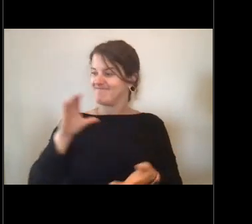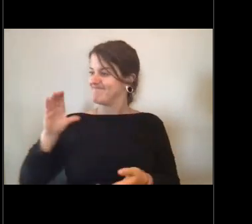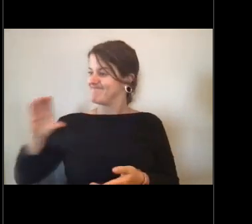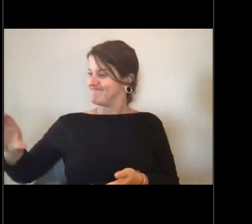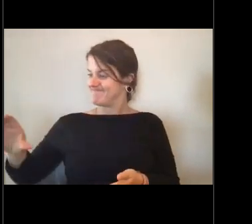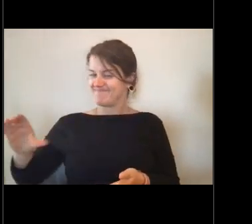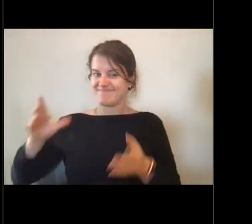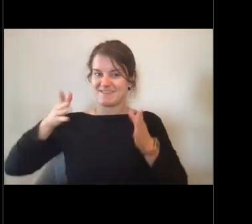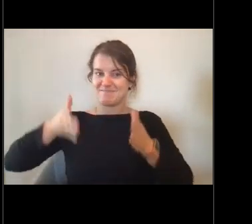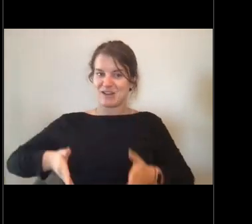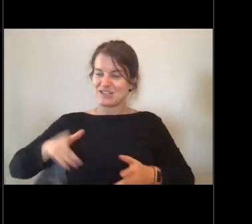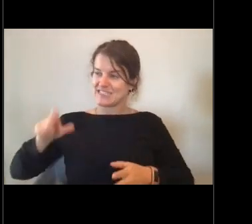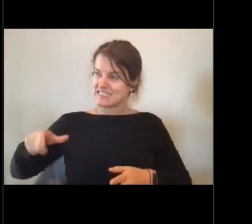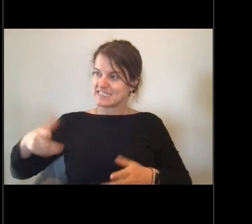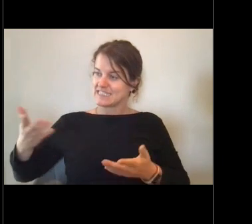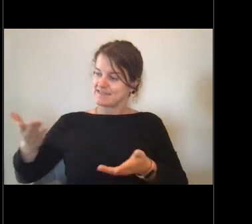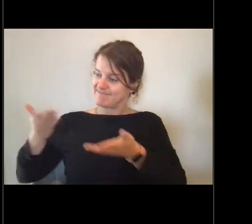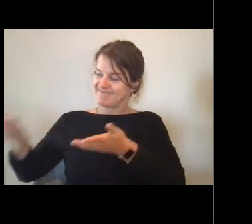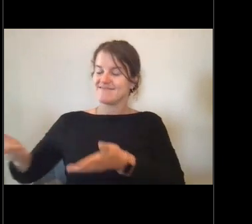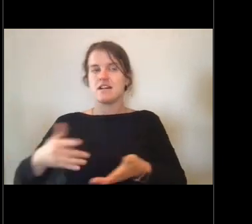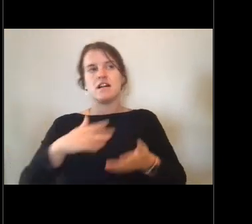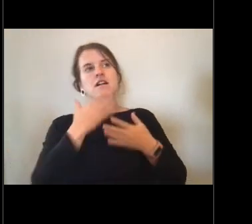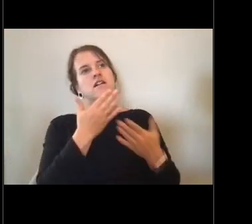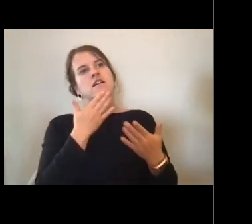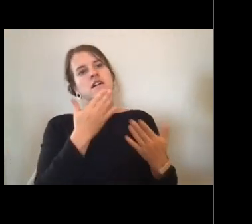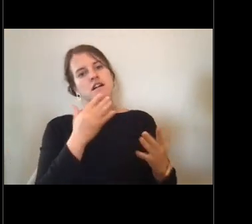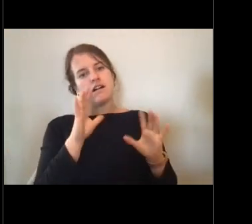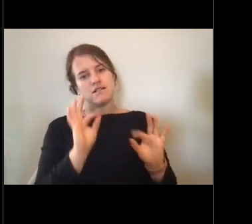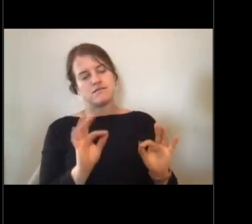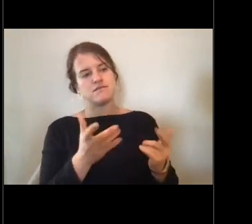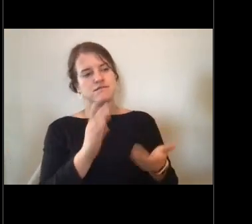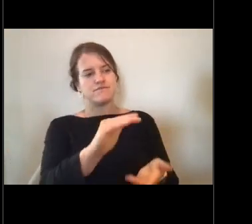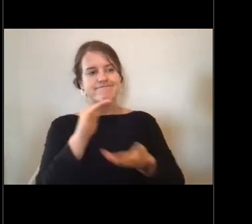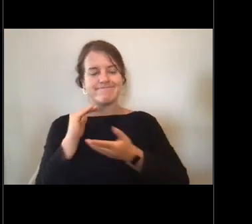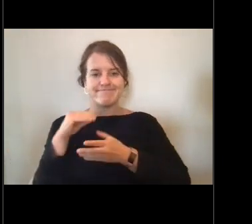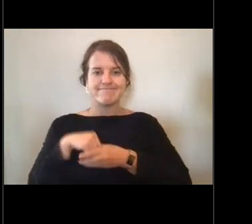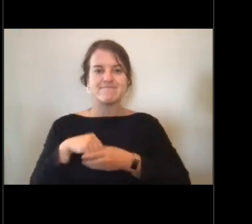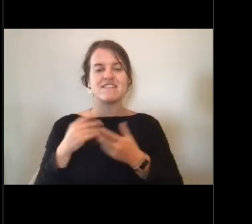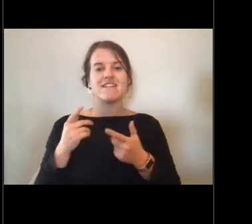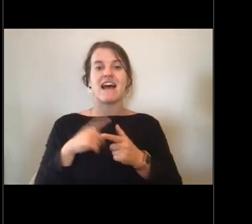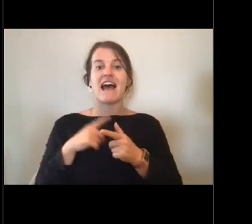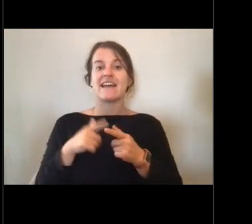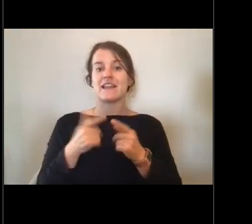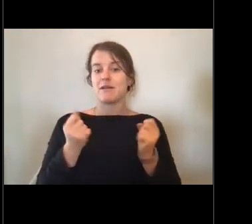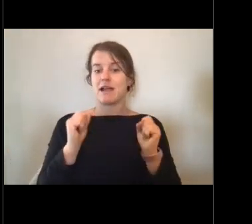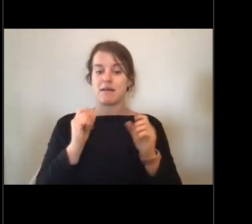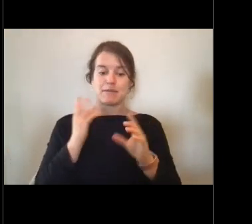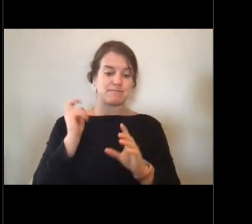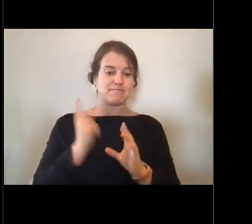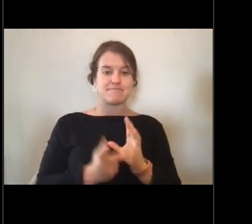of the person who needed it. And we were able to get right back into our pollock survey without losing any time.